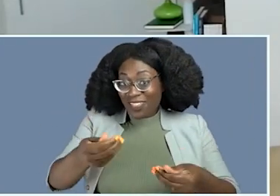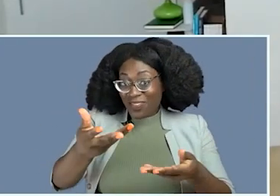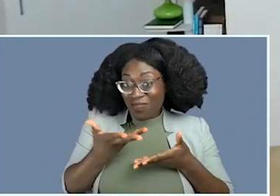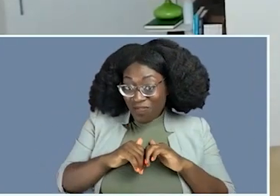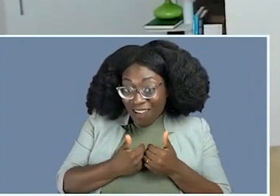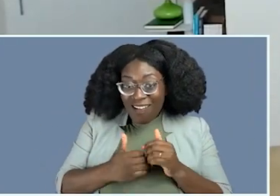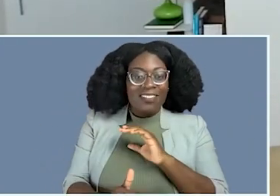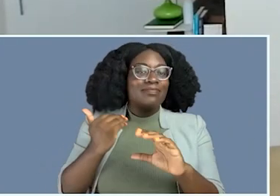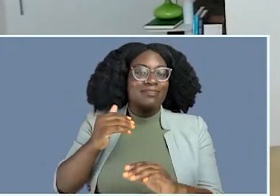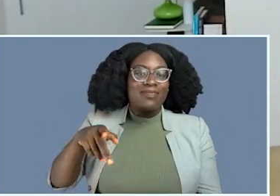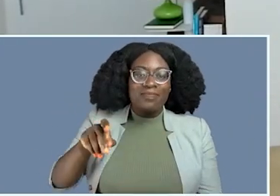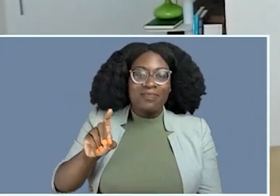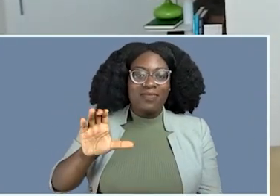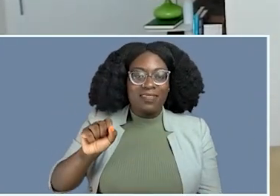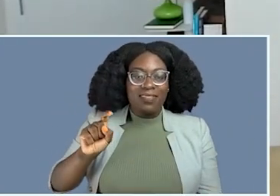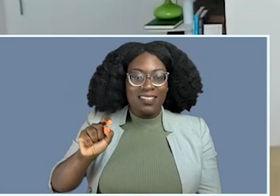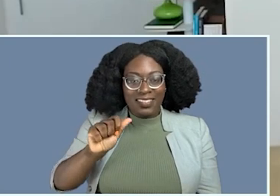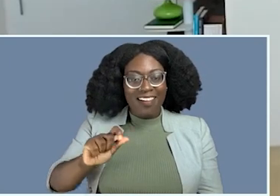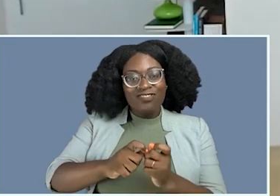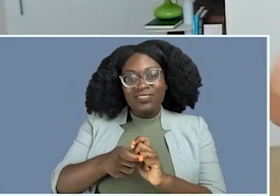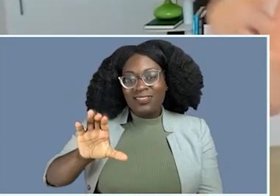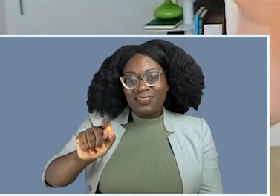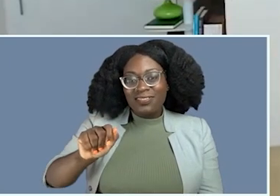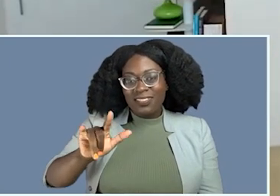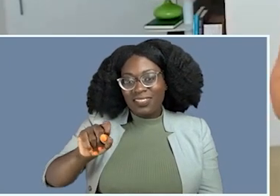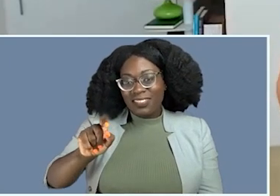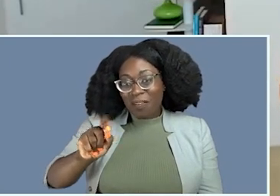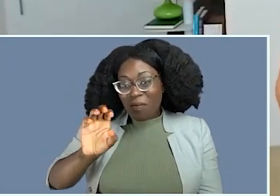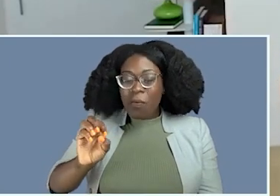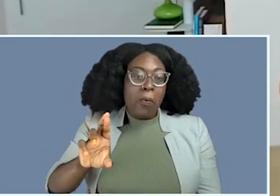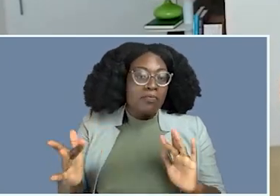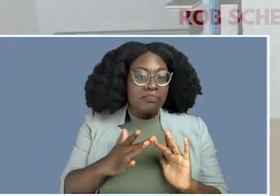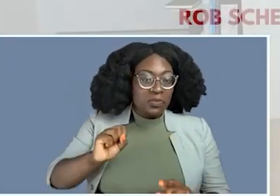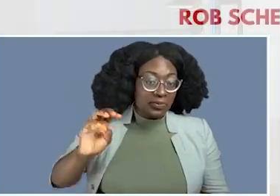actions by emailing podcast@ChangeCatalyst.co or reaching out on social media.